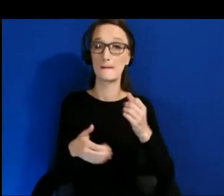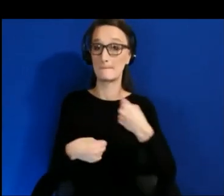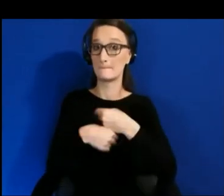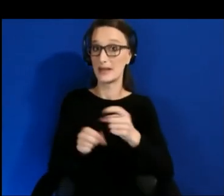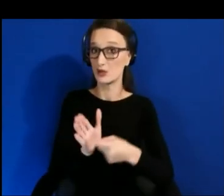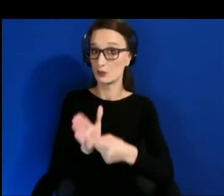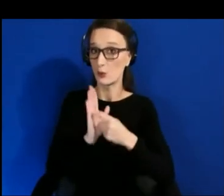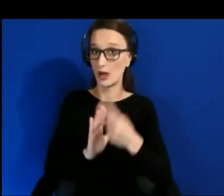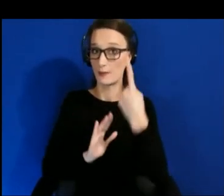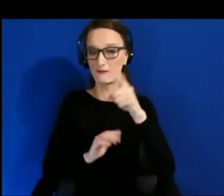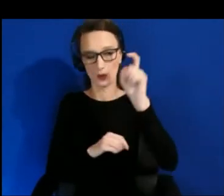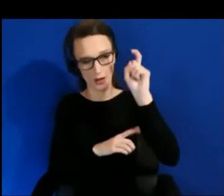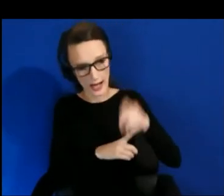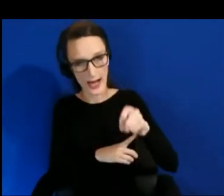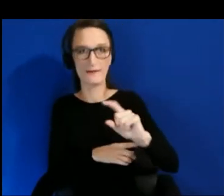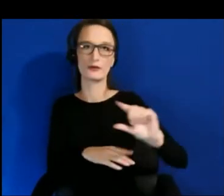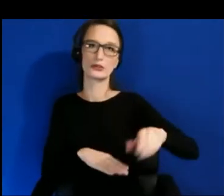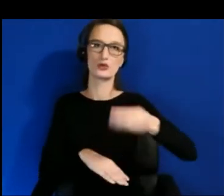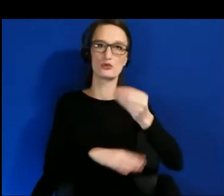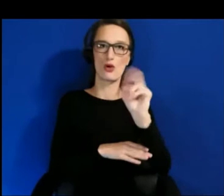That is part of the definition of done.